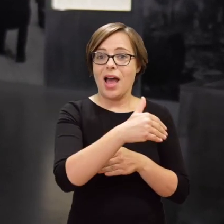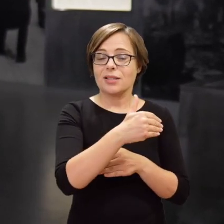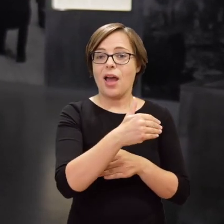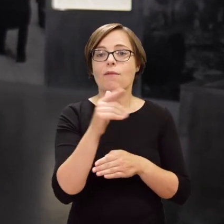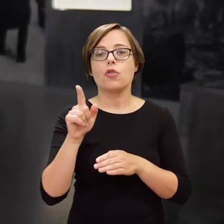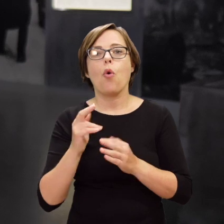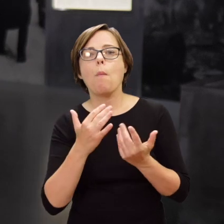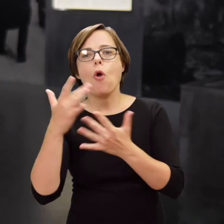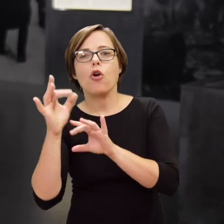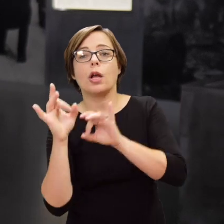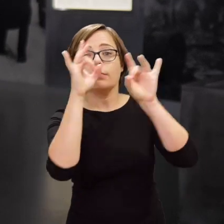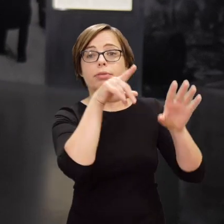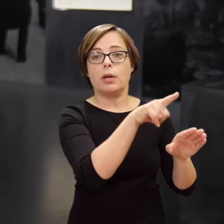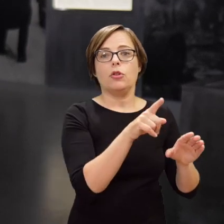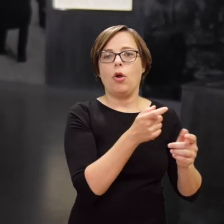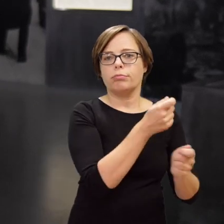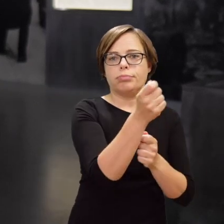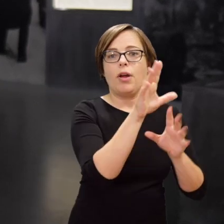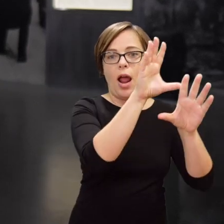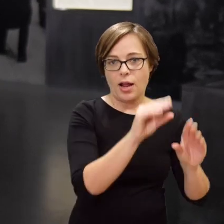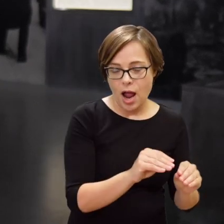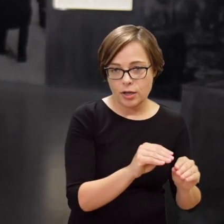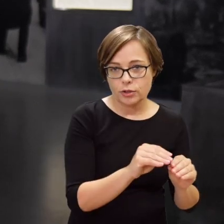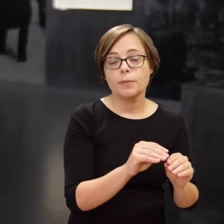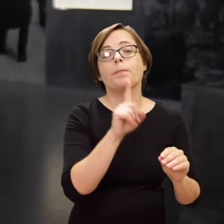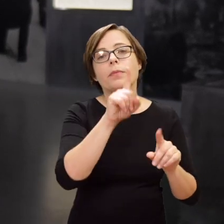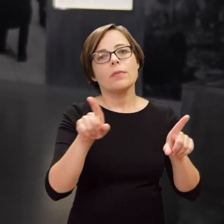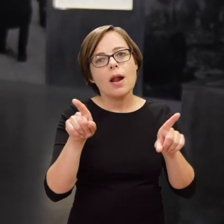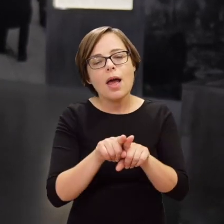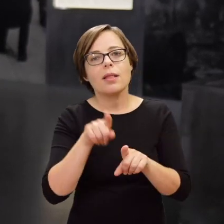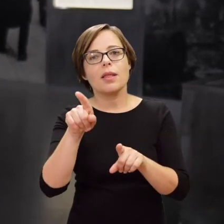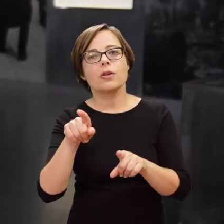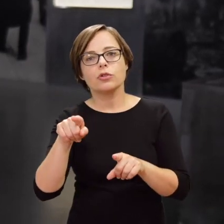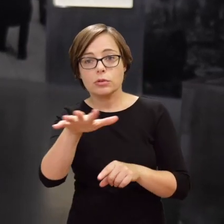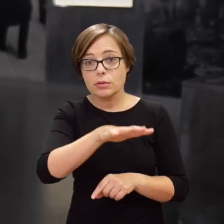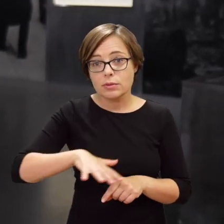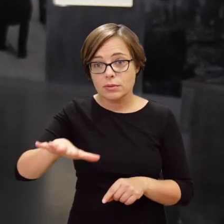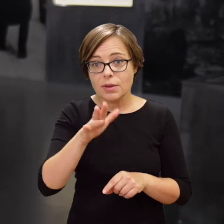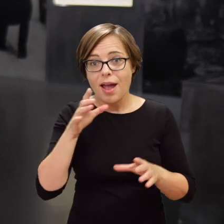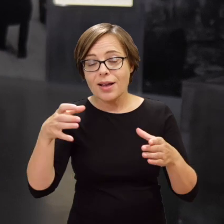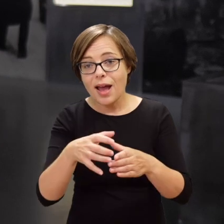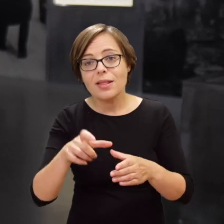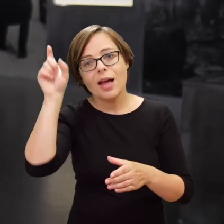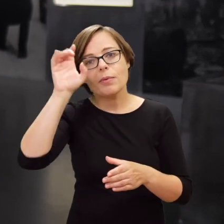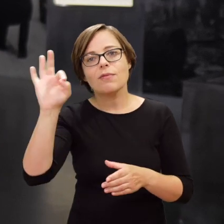that the fire from the burning buildings doesn’t spread to the ‘Aryan’ side or the German shops.